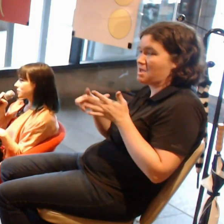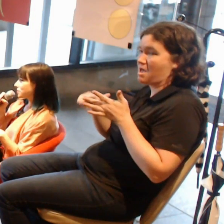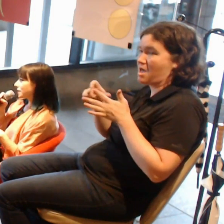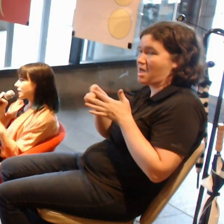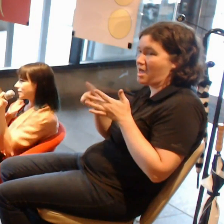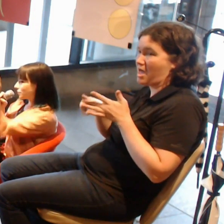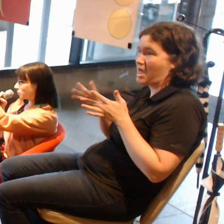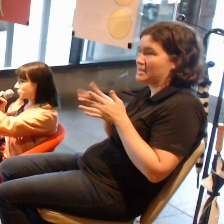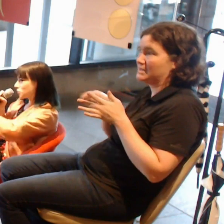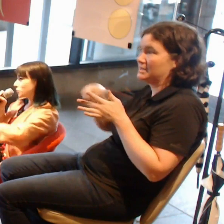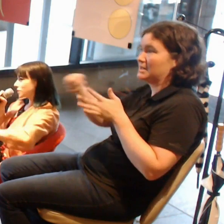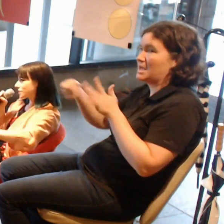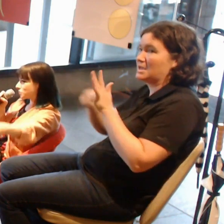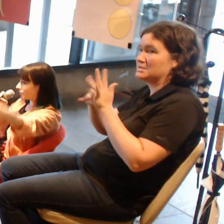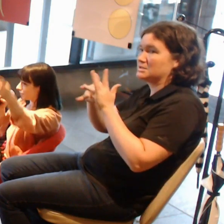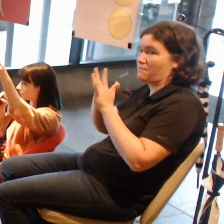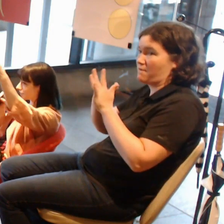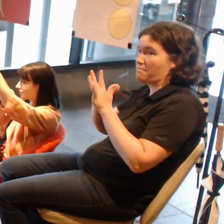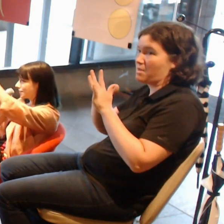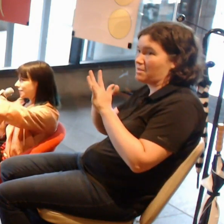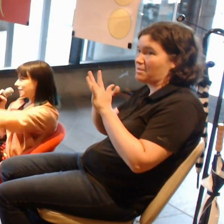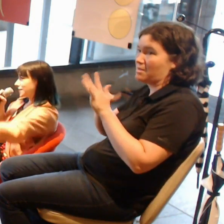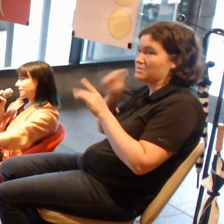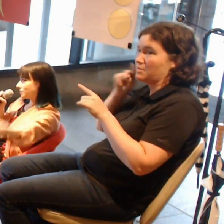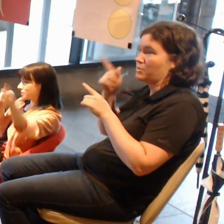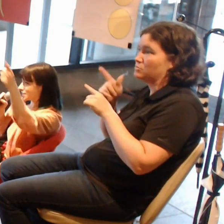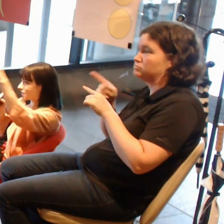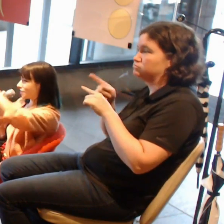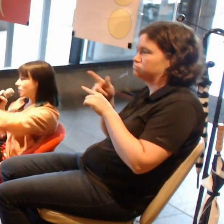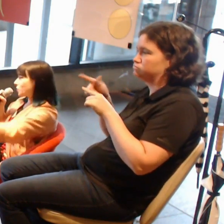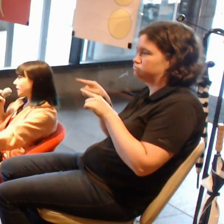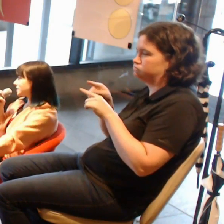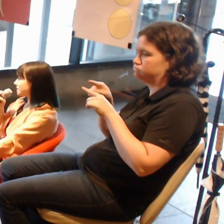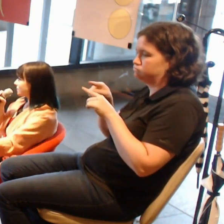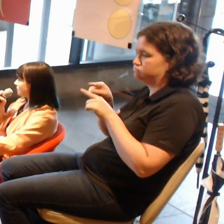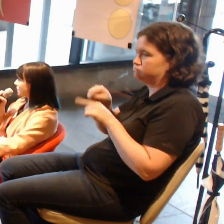and then we'll tour Australia in a clockwise fashion.